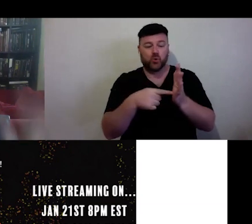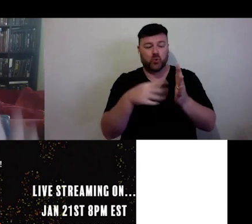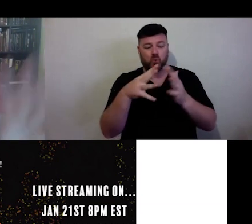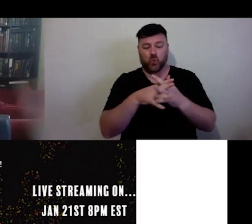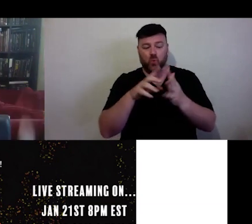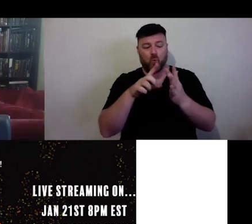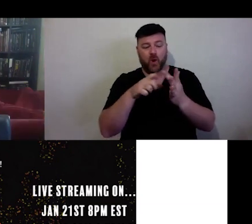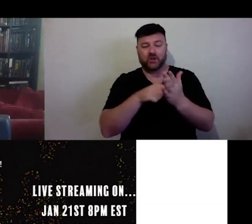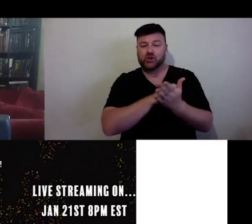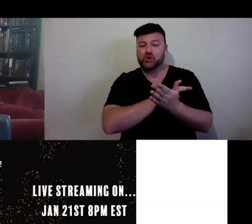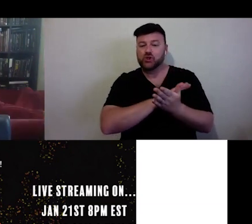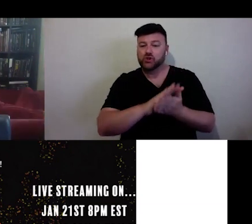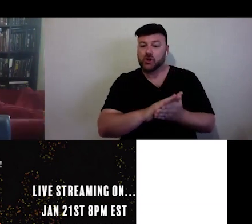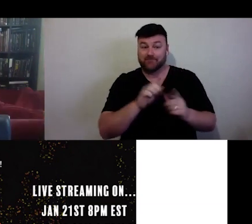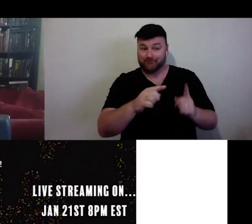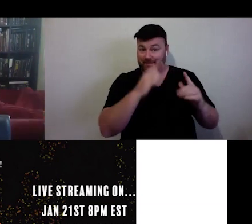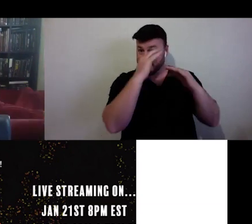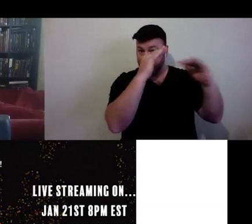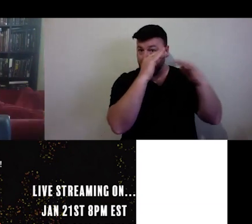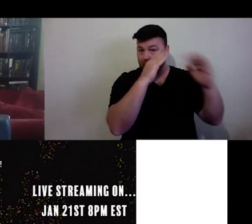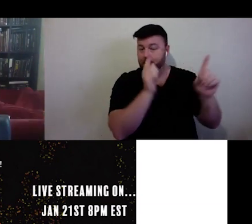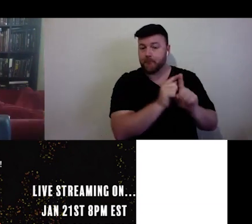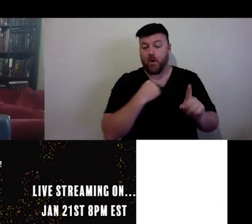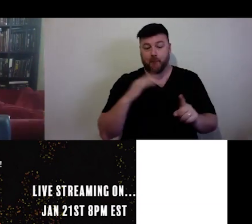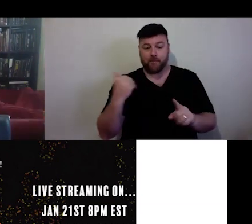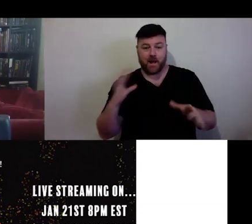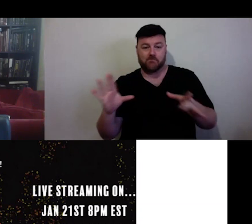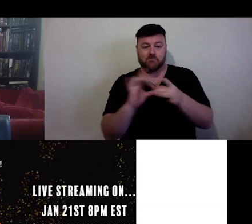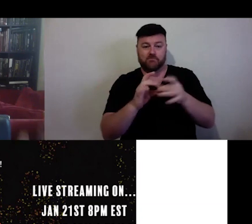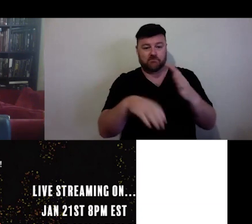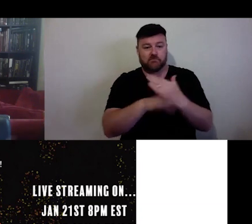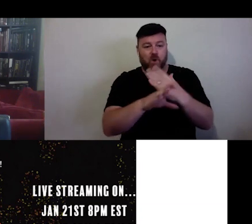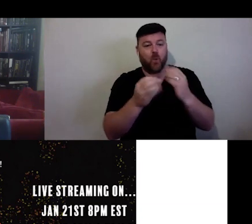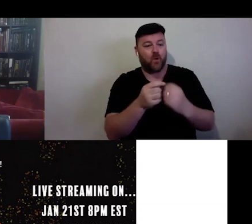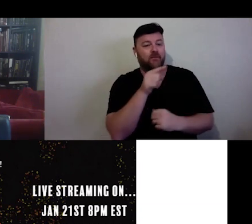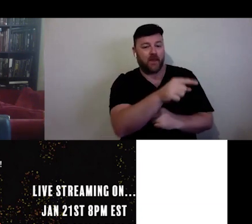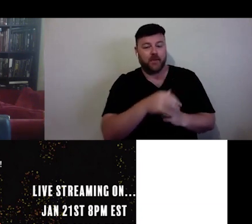have linked to a great webinar with them. This is what they said. I